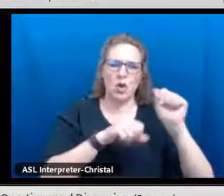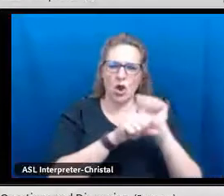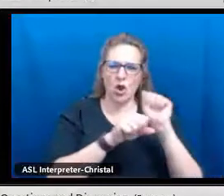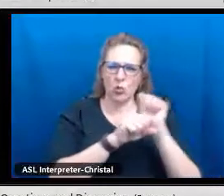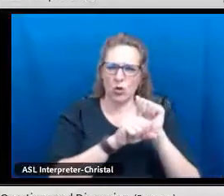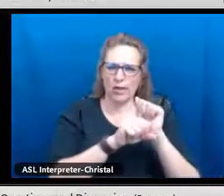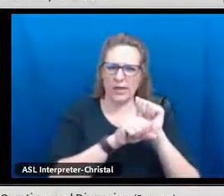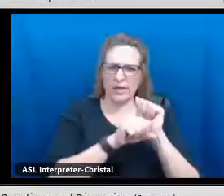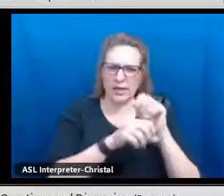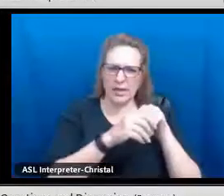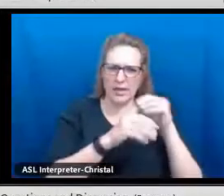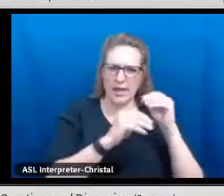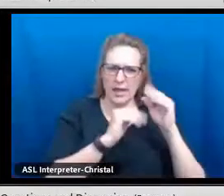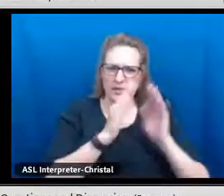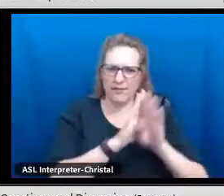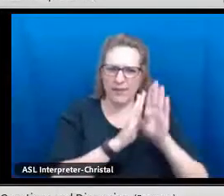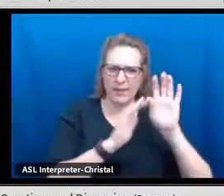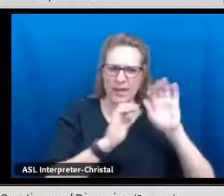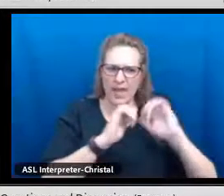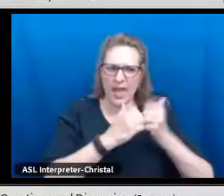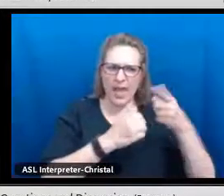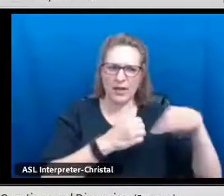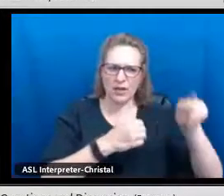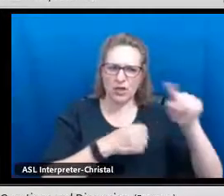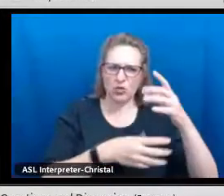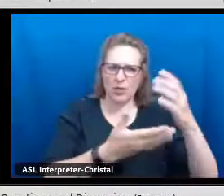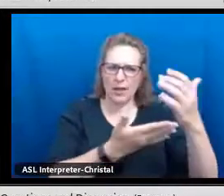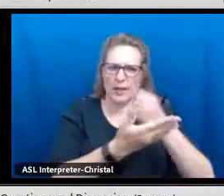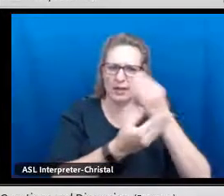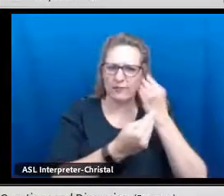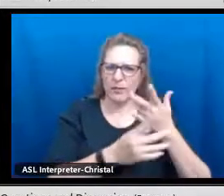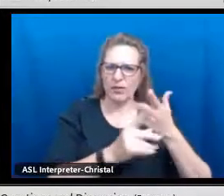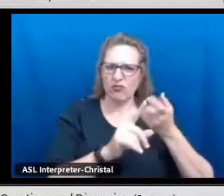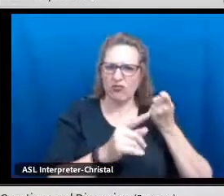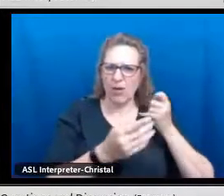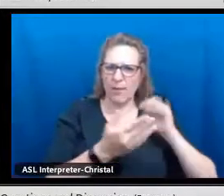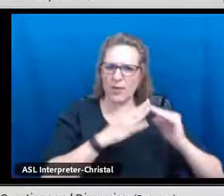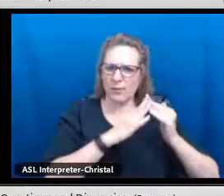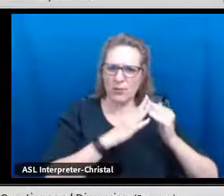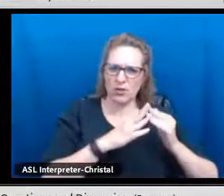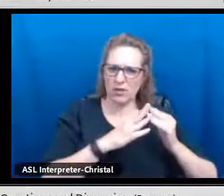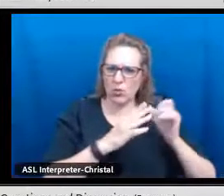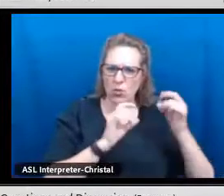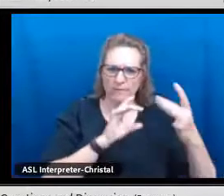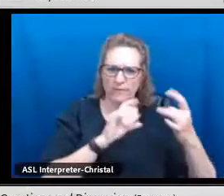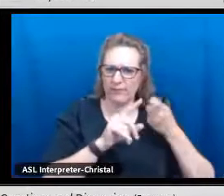in terms of the model that you guys are working with and building with, how do you all get